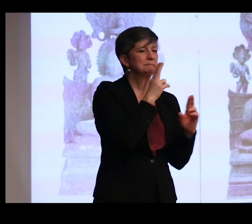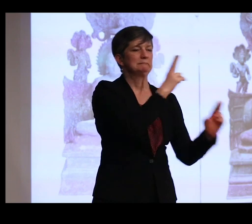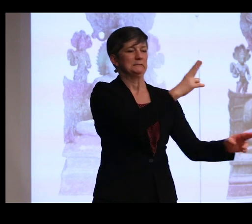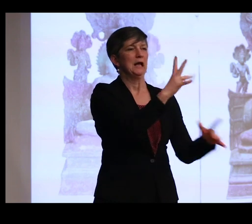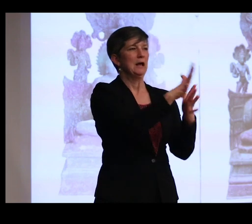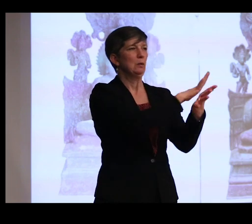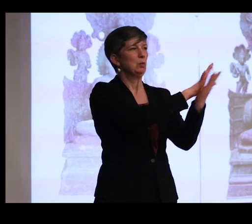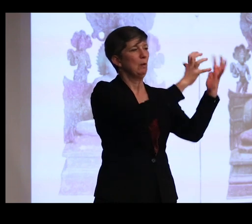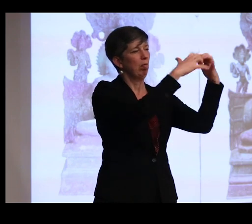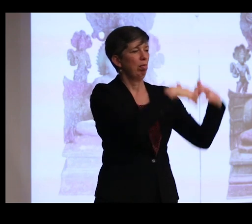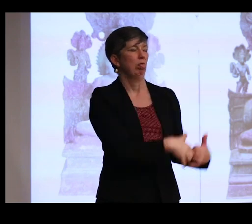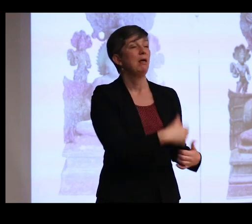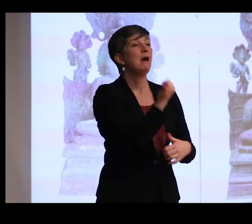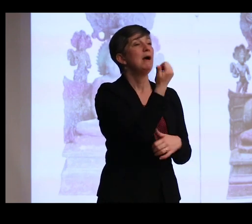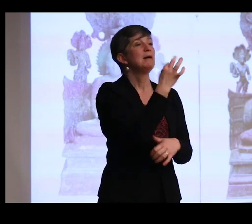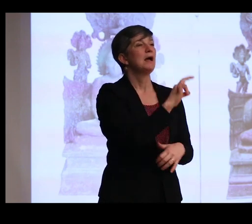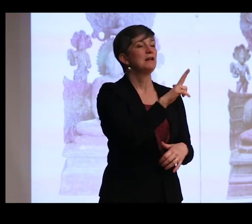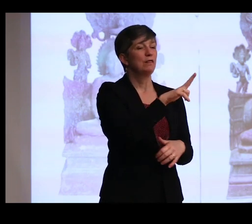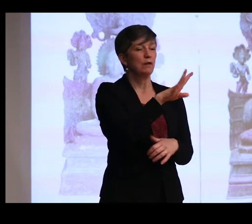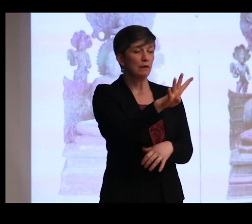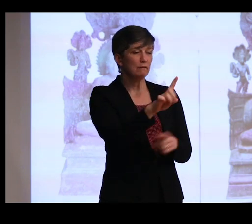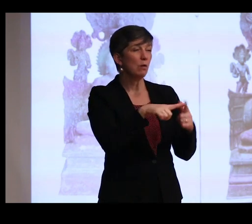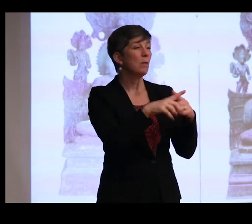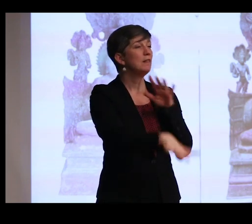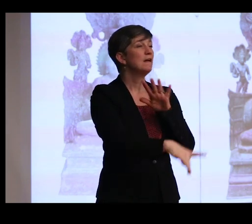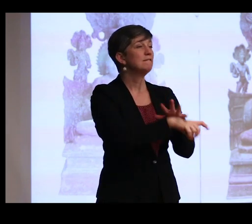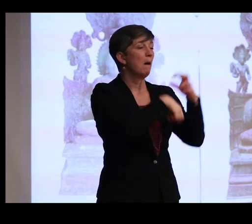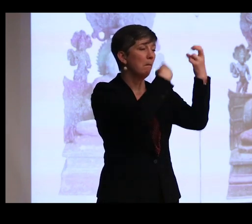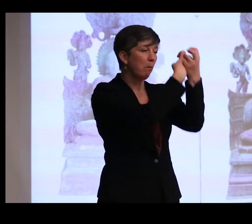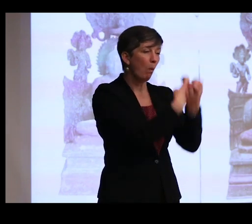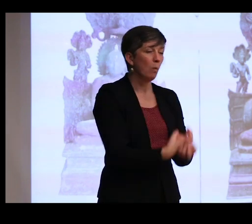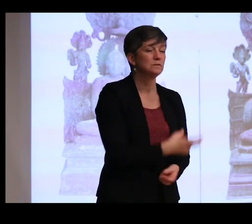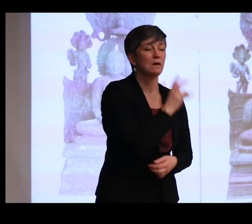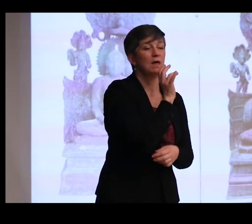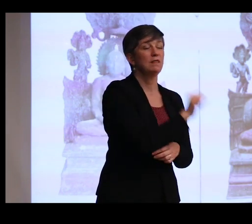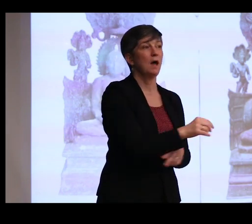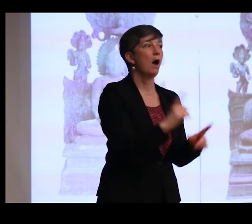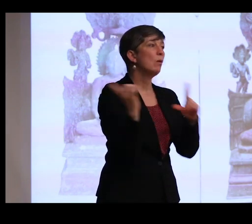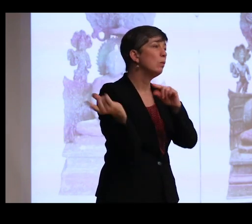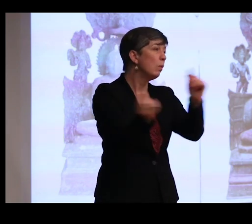And in 1934, when bones were found at the site, rumors started to spread and were actually published